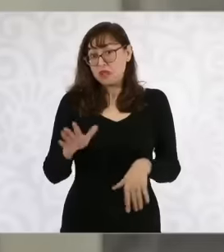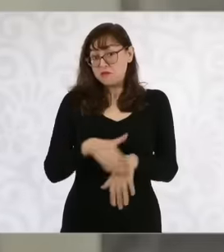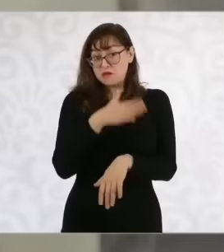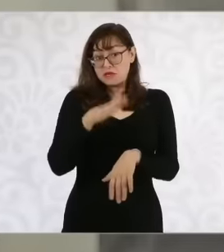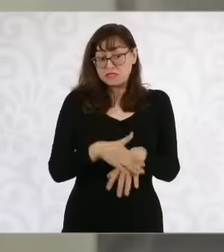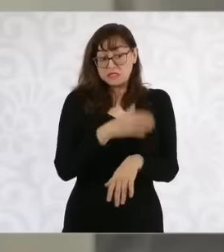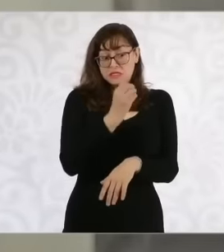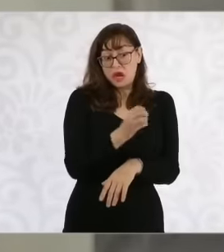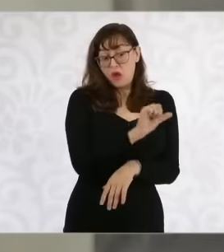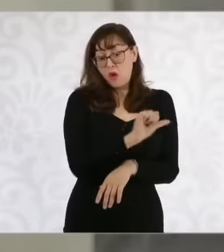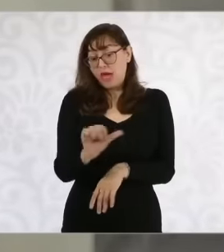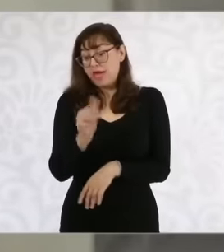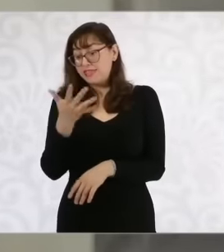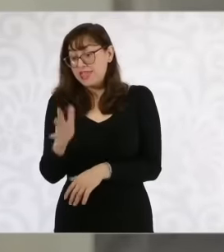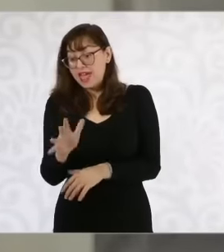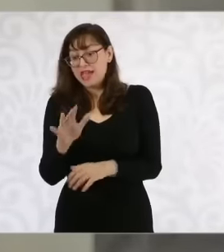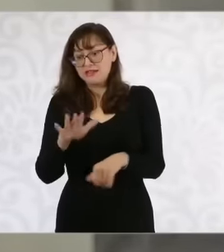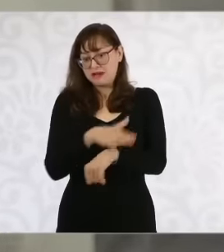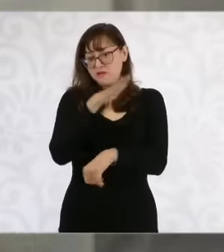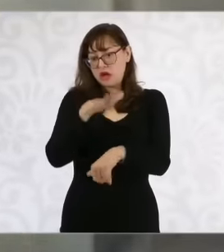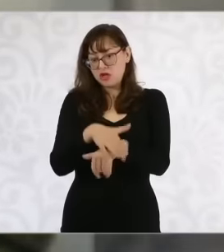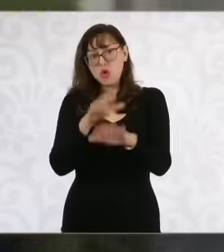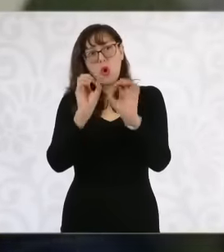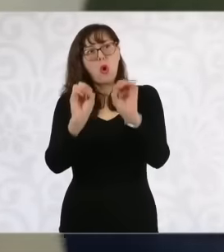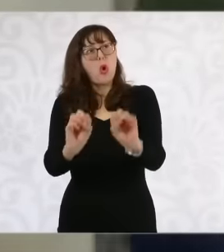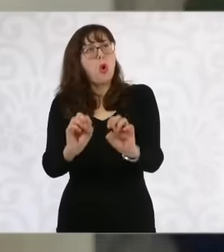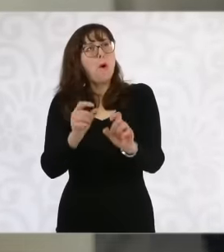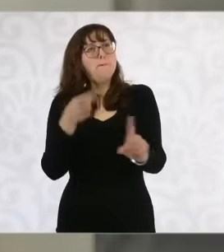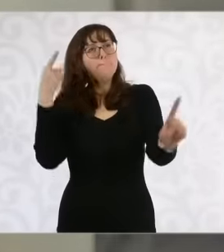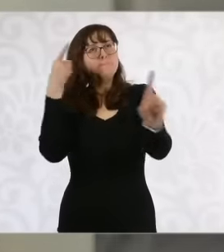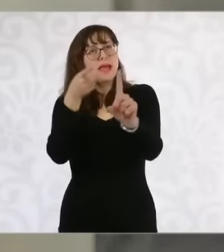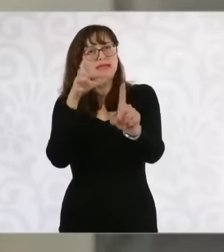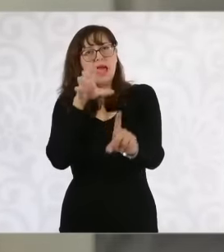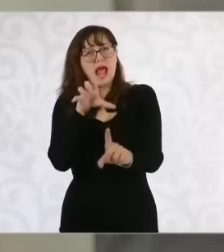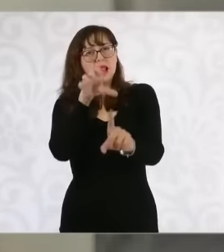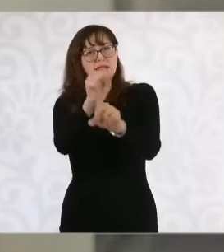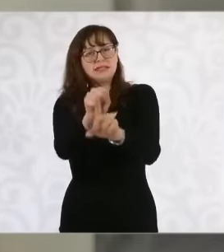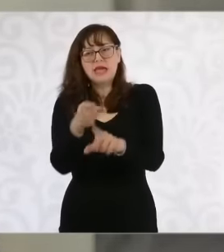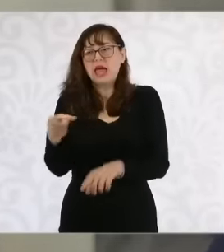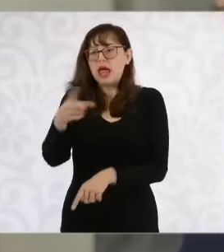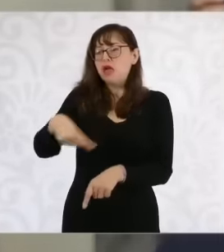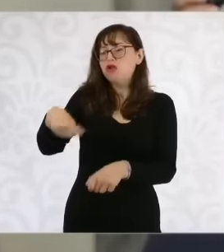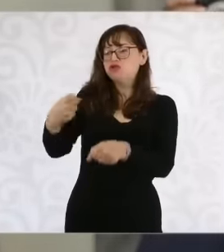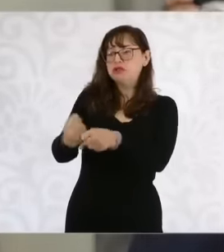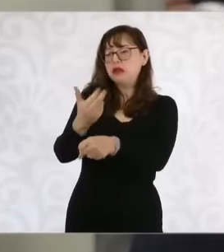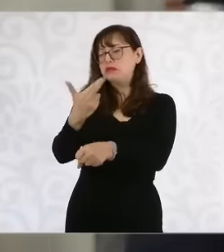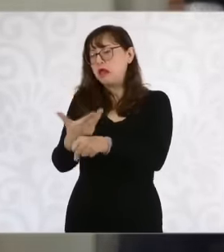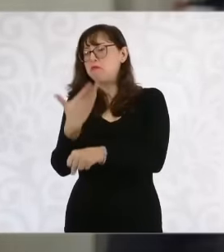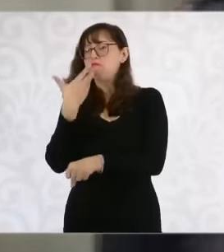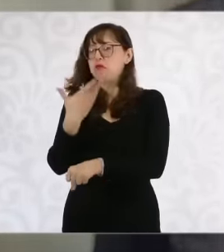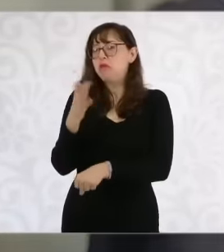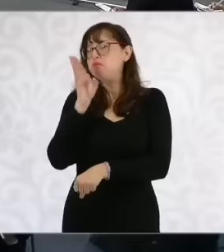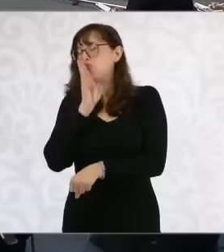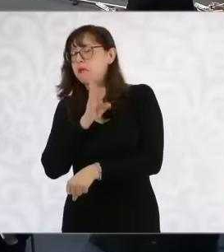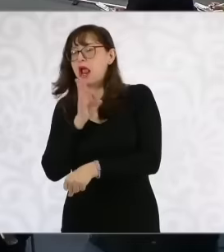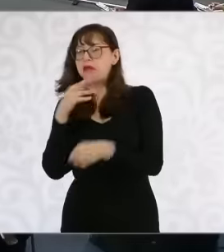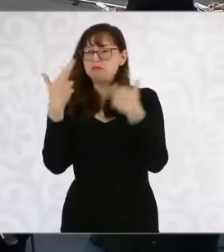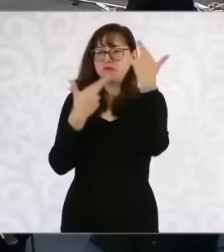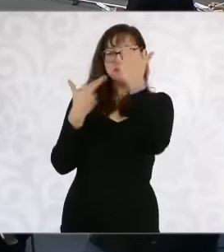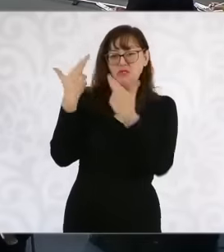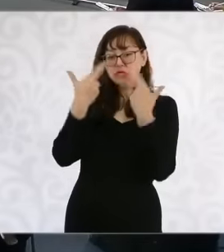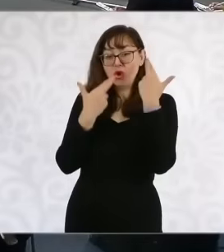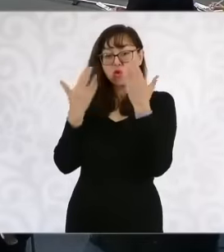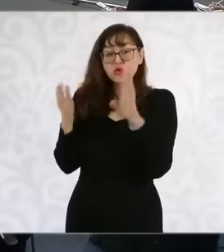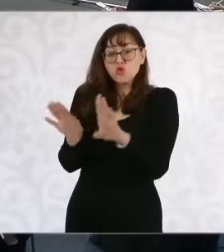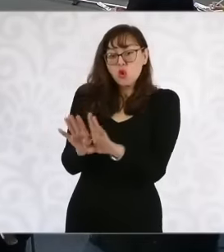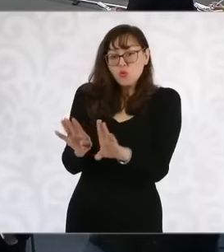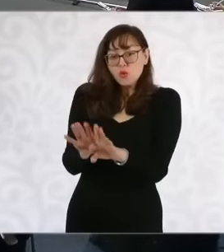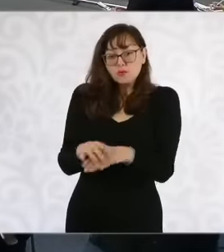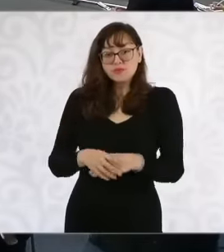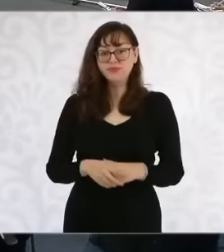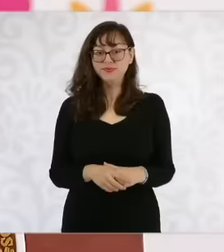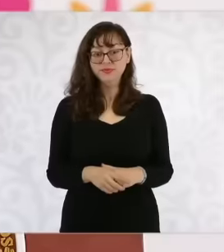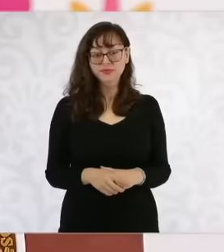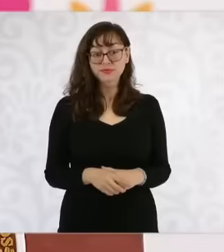goals? How or how do you have it designed? We are a work team. We meet